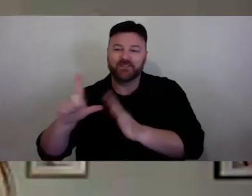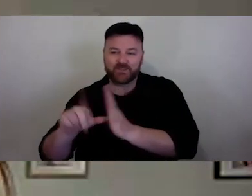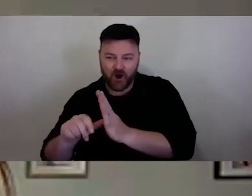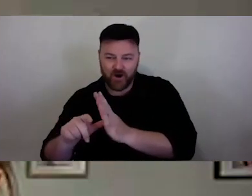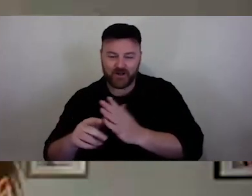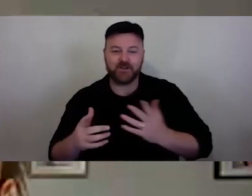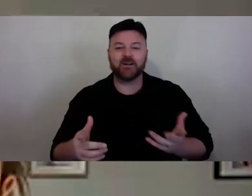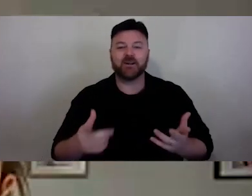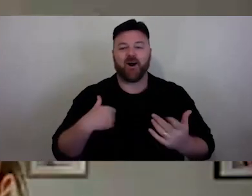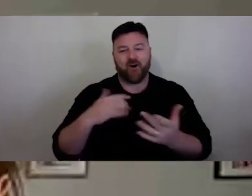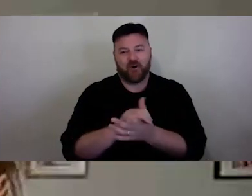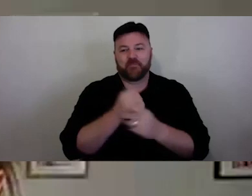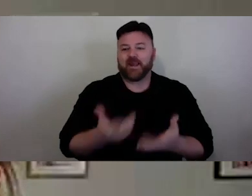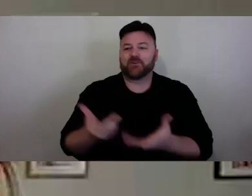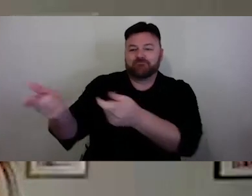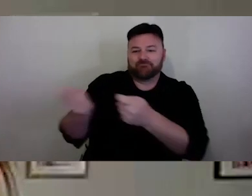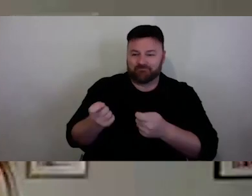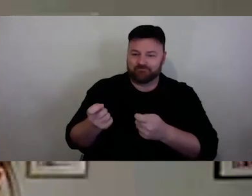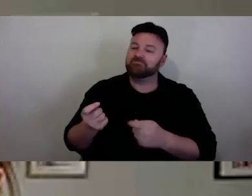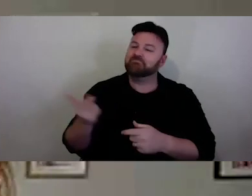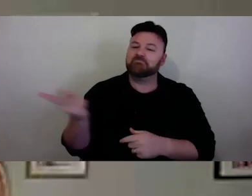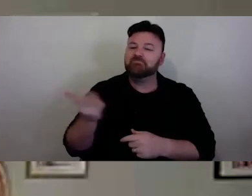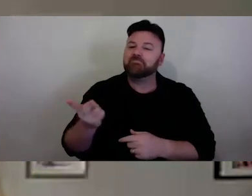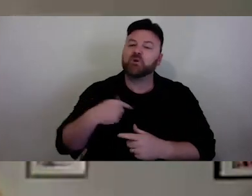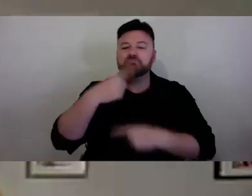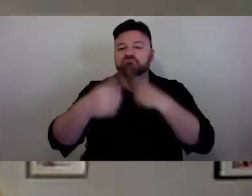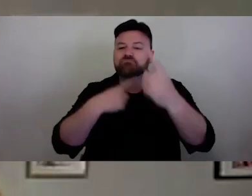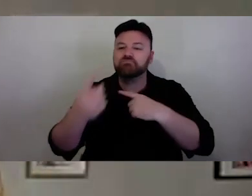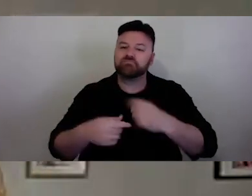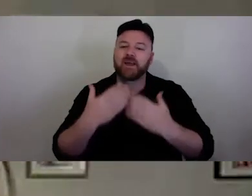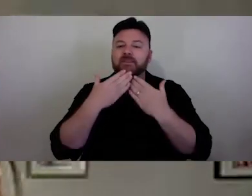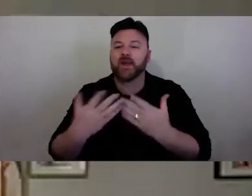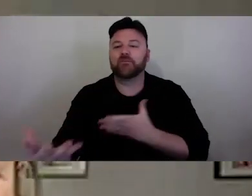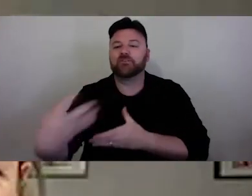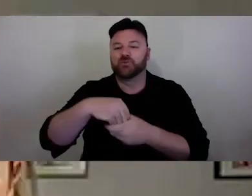Mish and Lara to share some slides with us today.